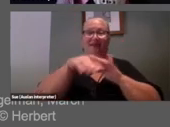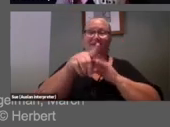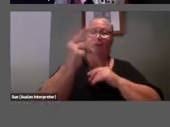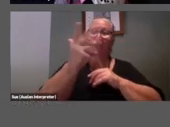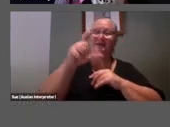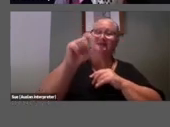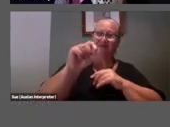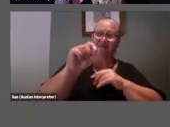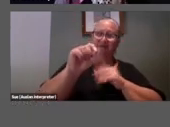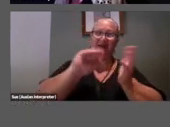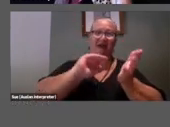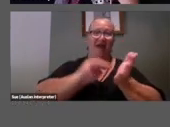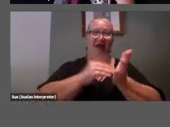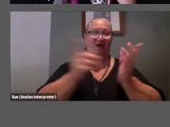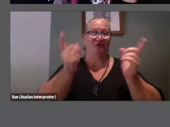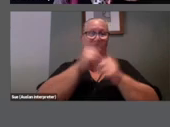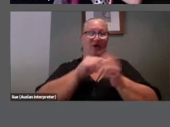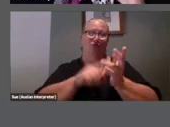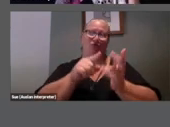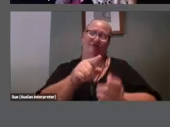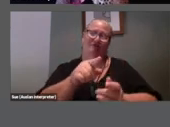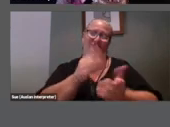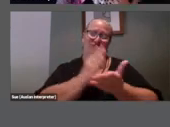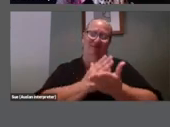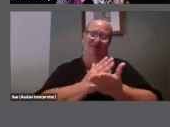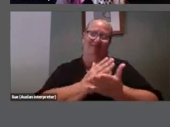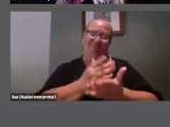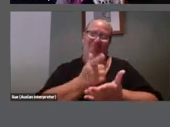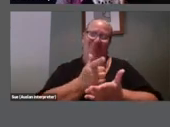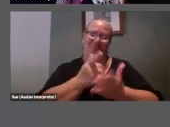forward to this moment right now, during isolation.